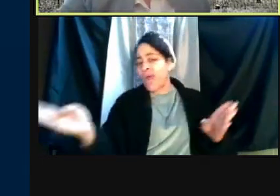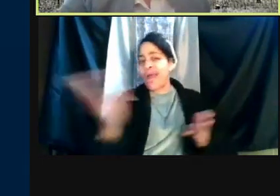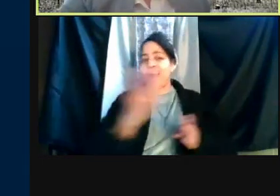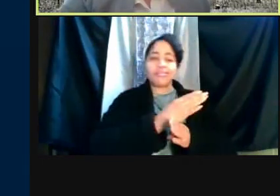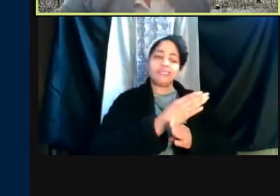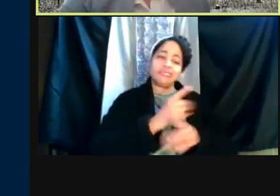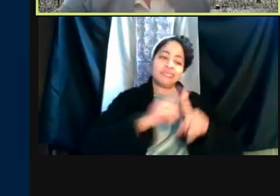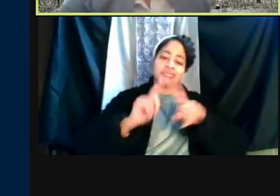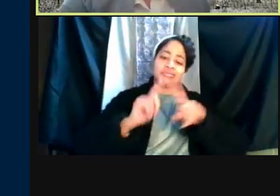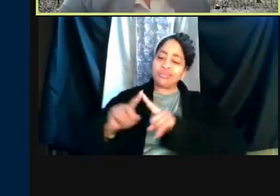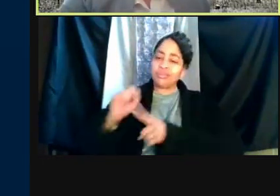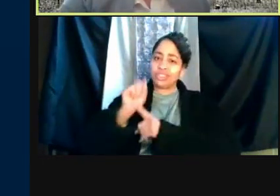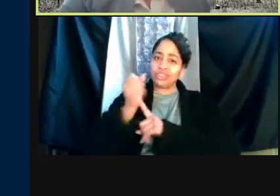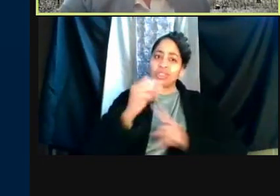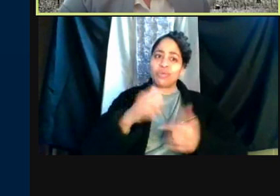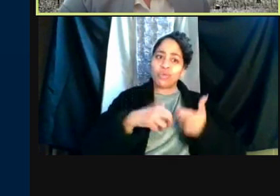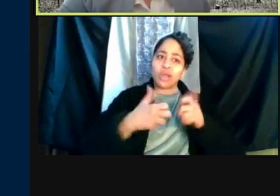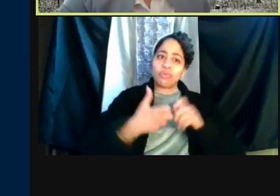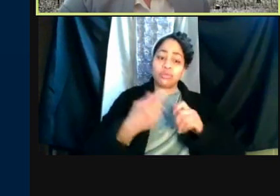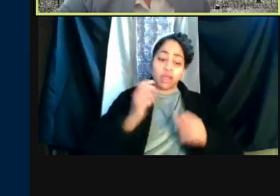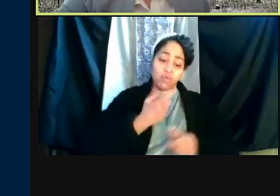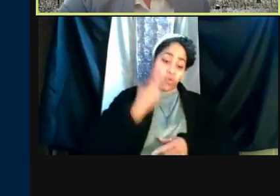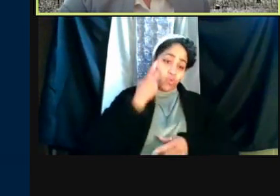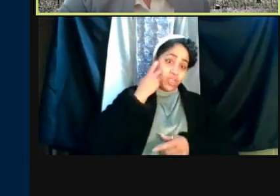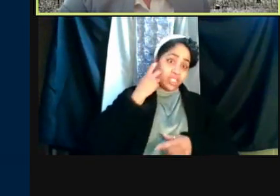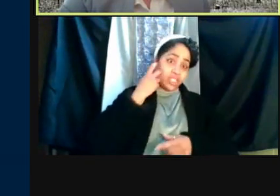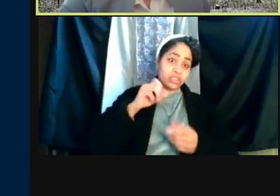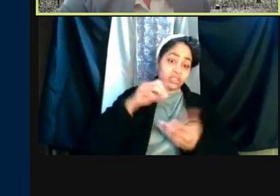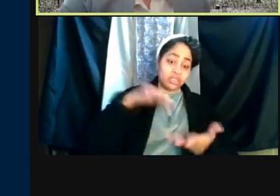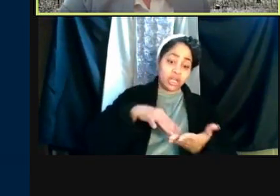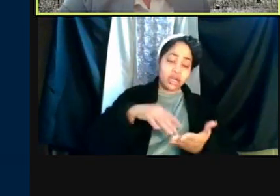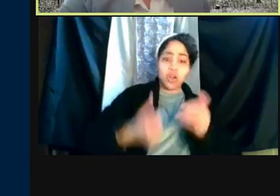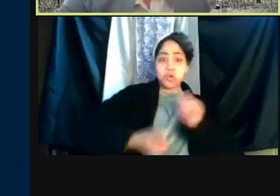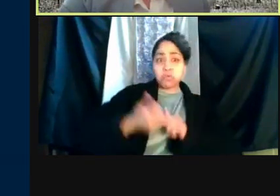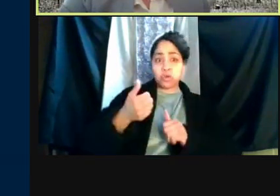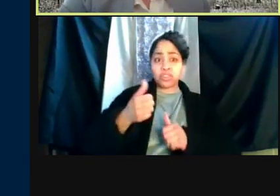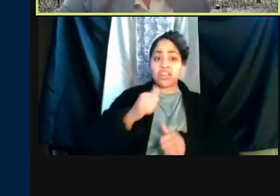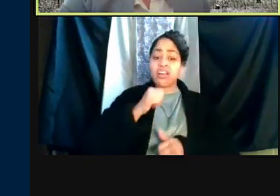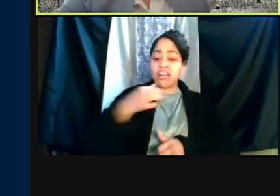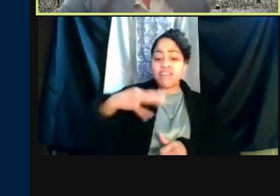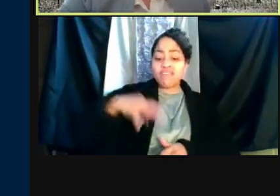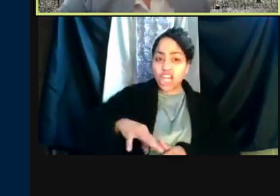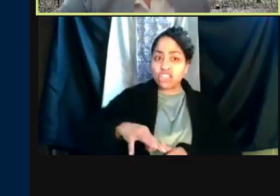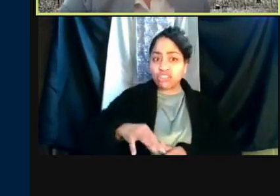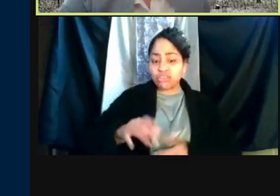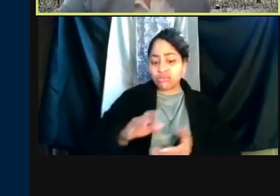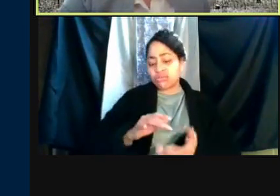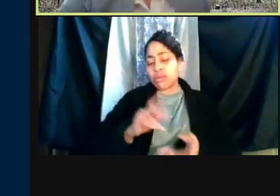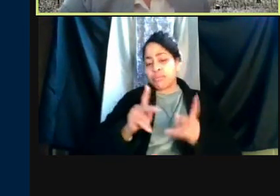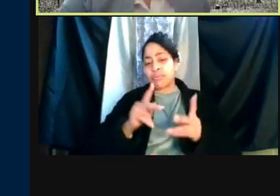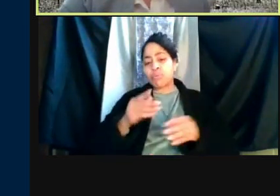For example, a recent study shows the more disadvantaged the county's population was before the pandemic, the higher the toll